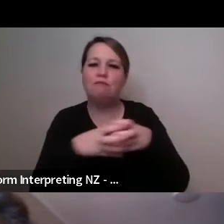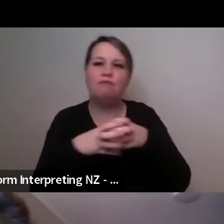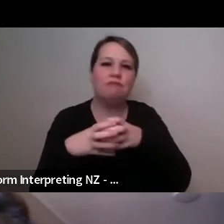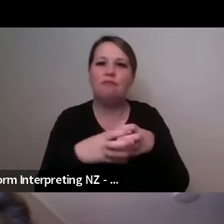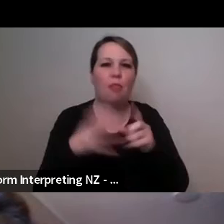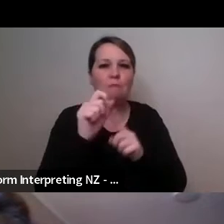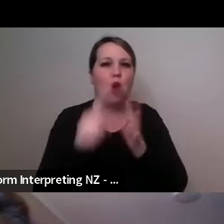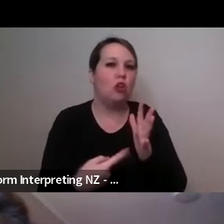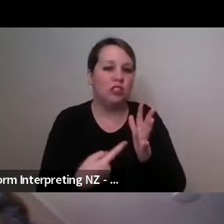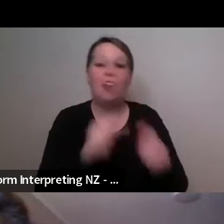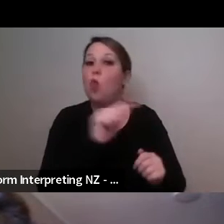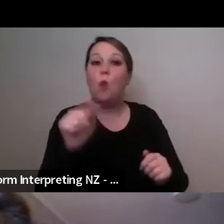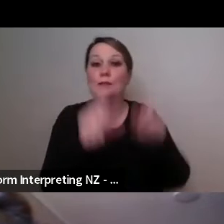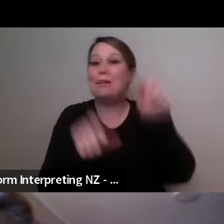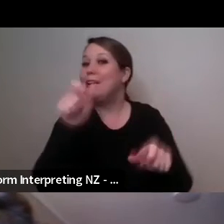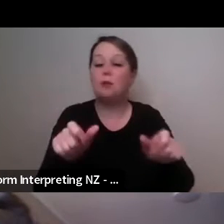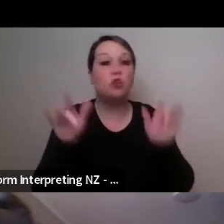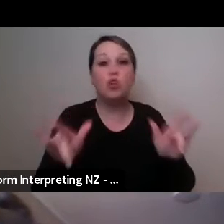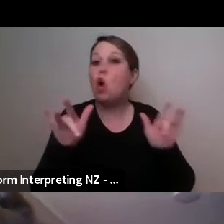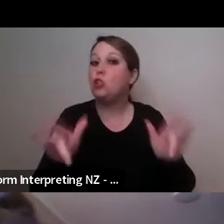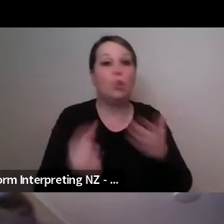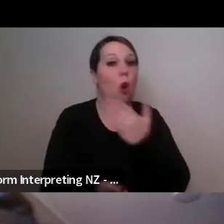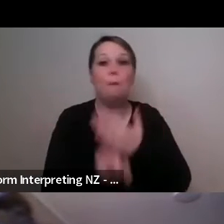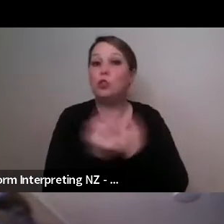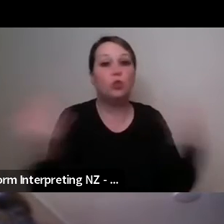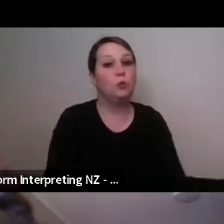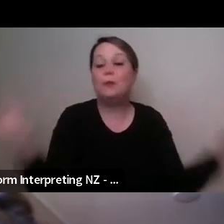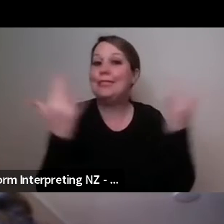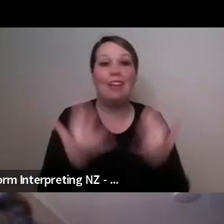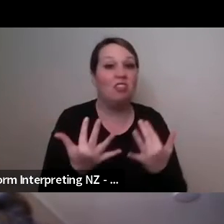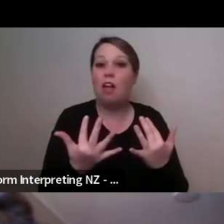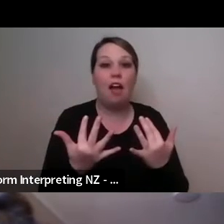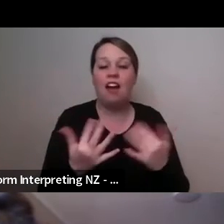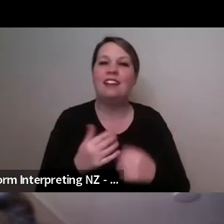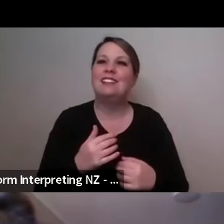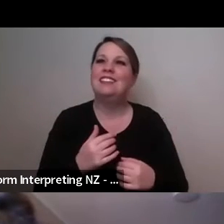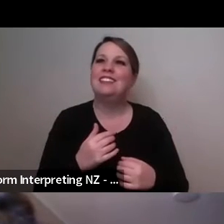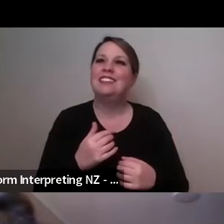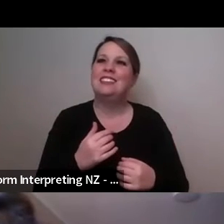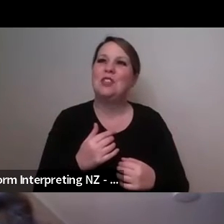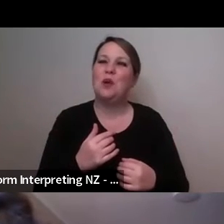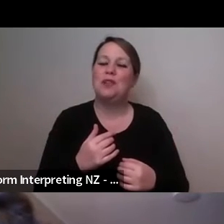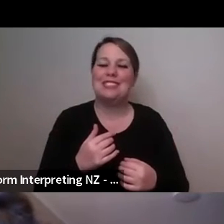opportunity together but it is also challenging to try to find and create a space that works for